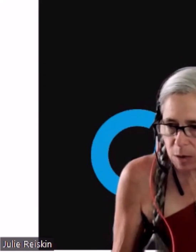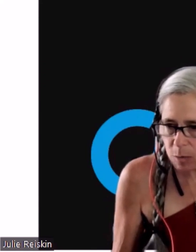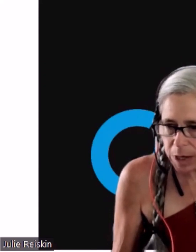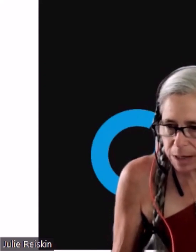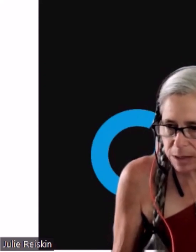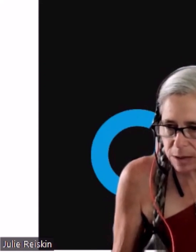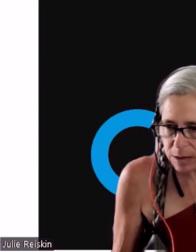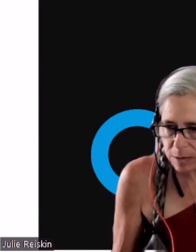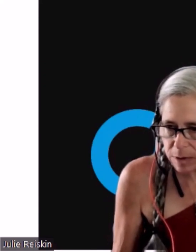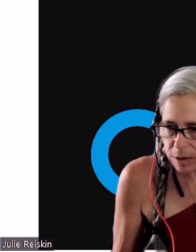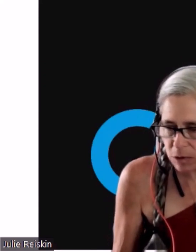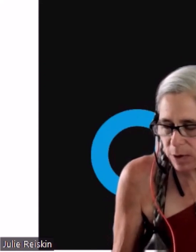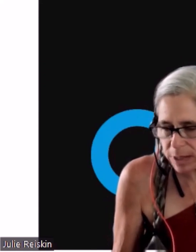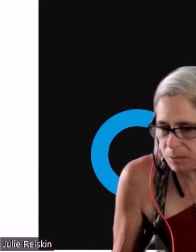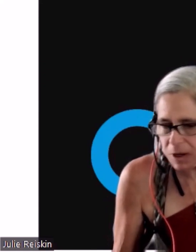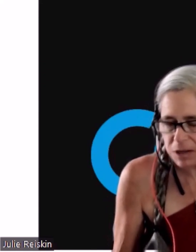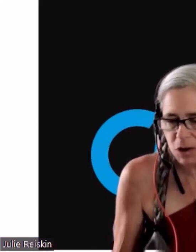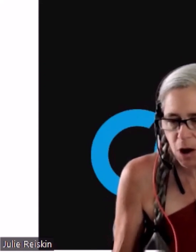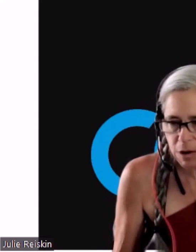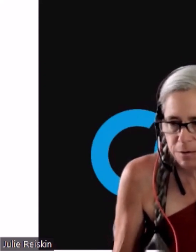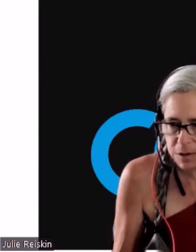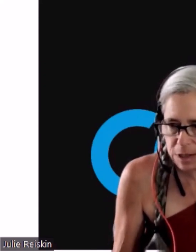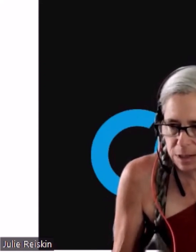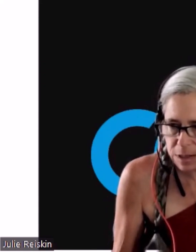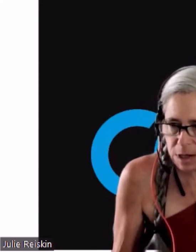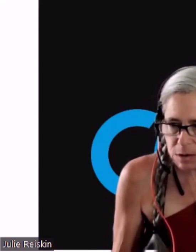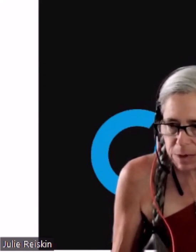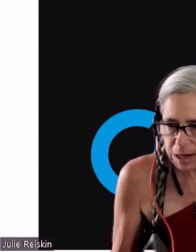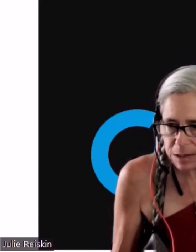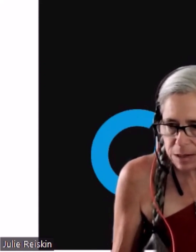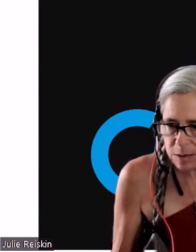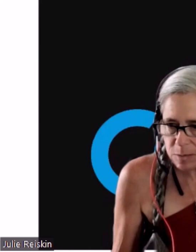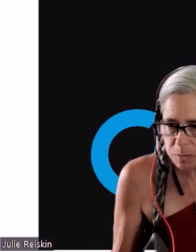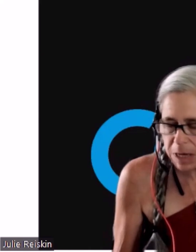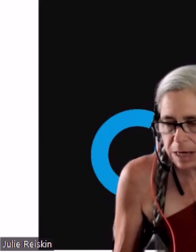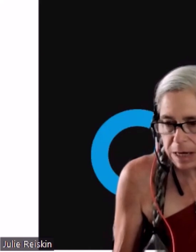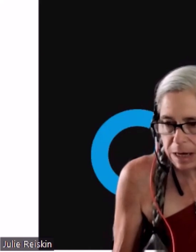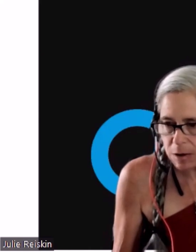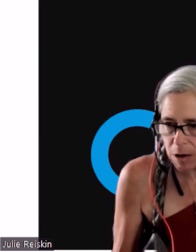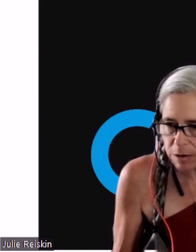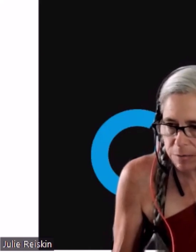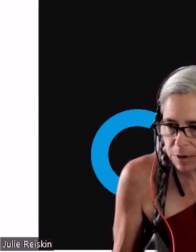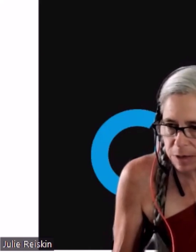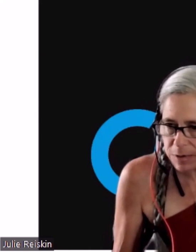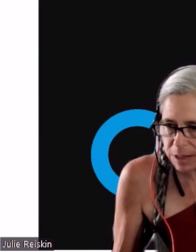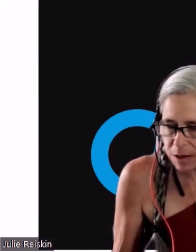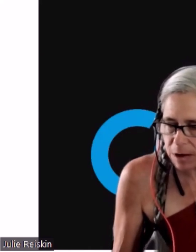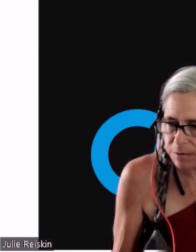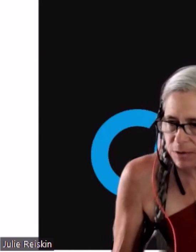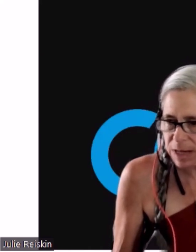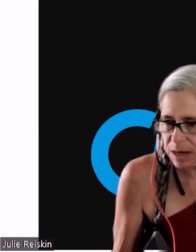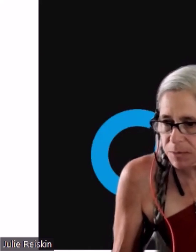We get to... You know... Transportation, all of those things. We get to be in all of... You know... Sit at all of those tables.